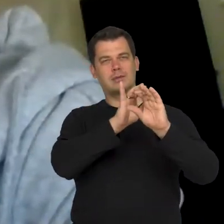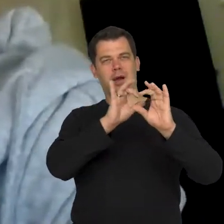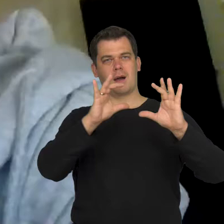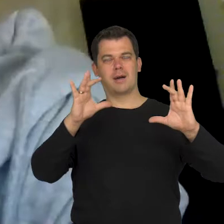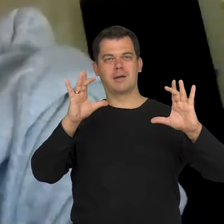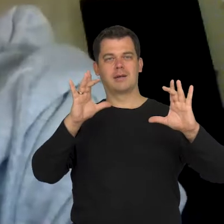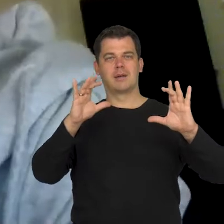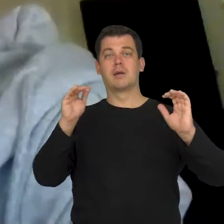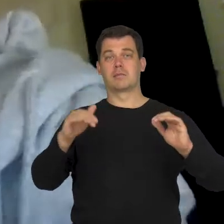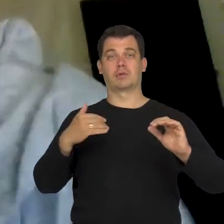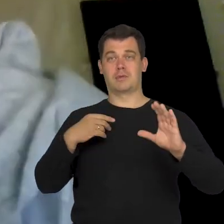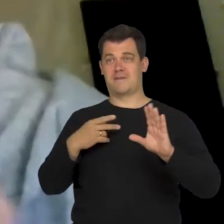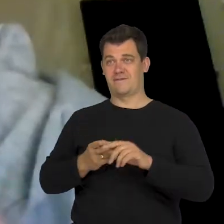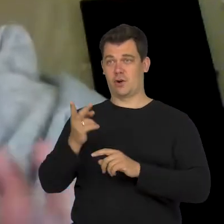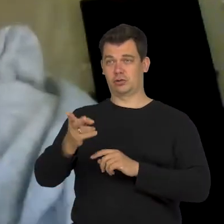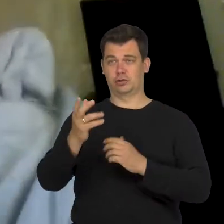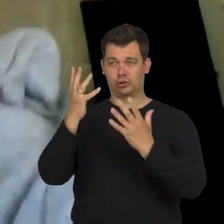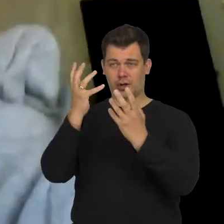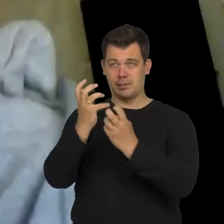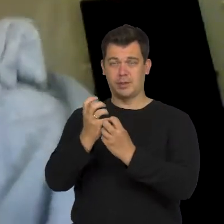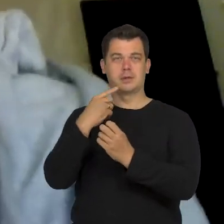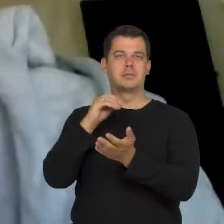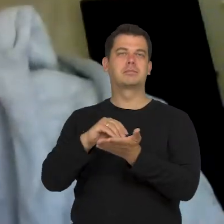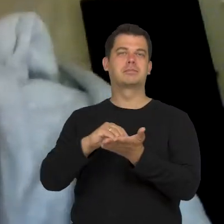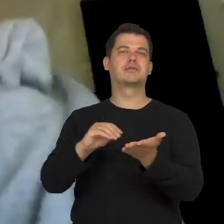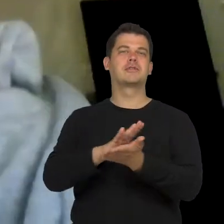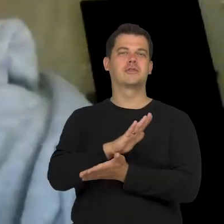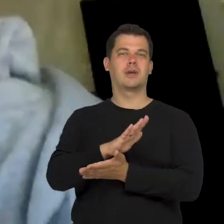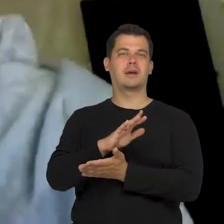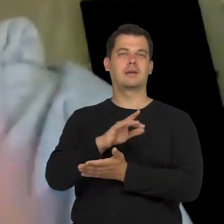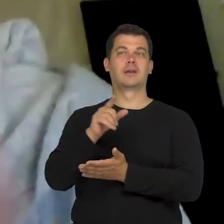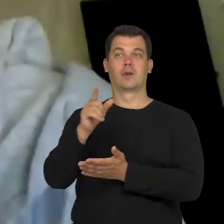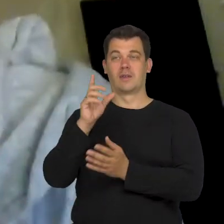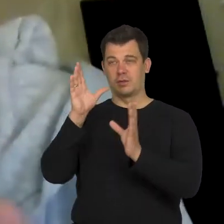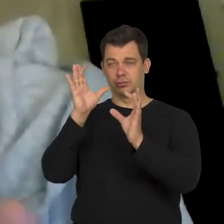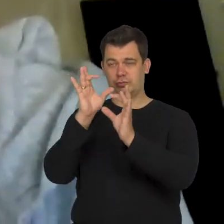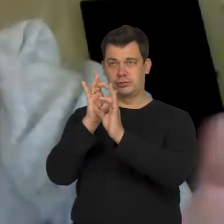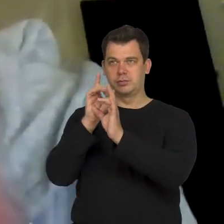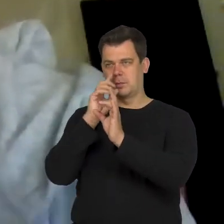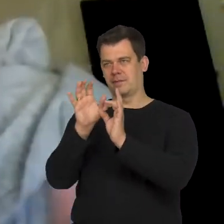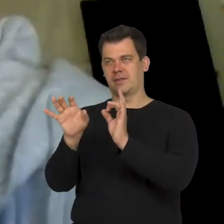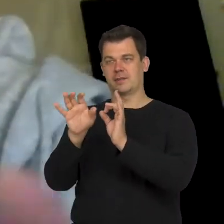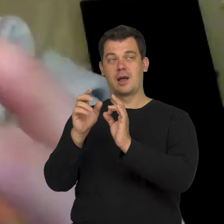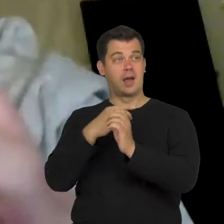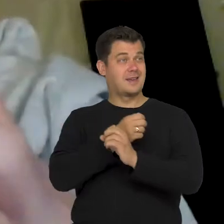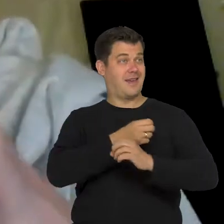and when we enter a dark place, it must adjust to allow us to see and vice versa - we go to a brighter area